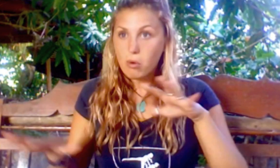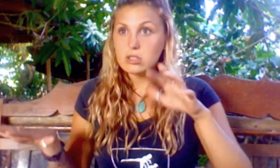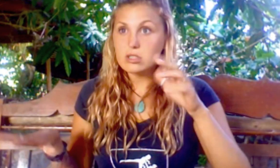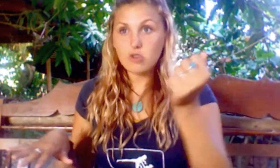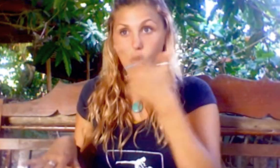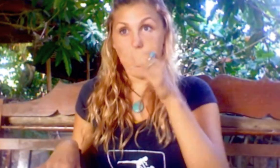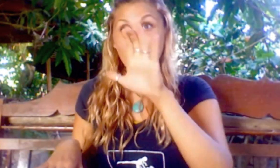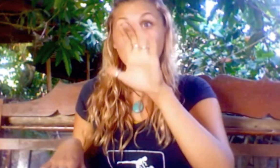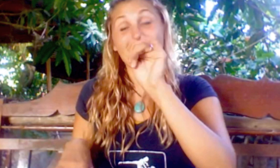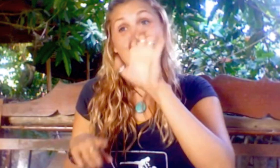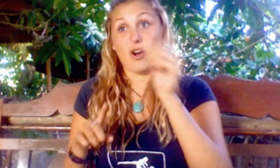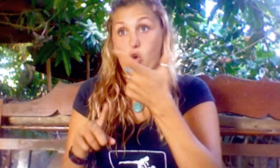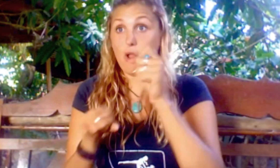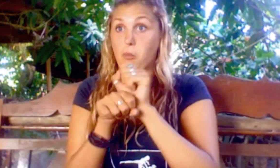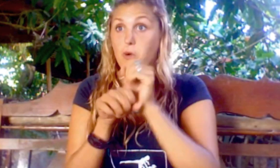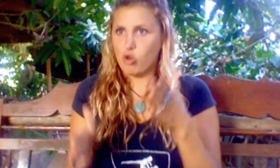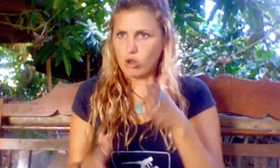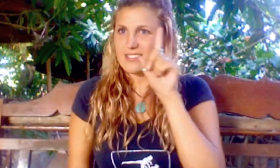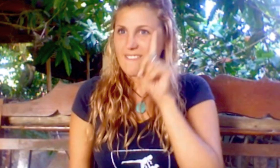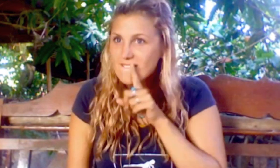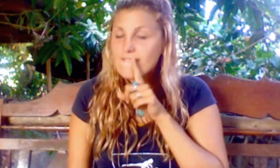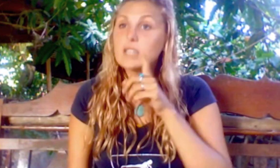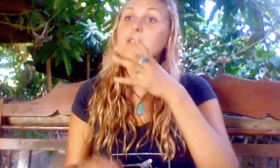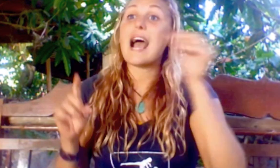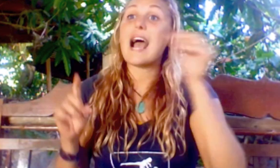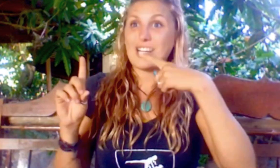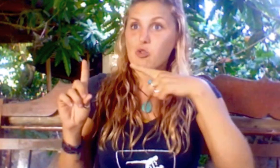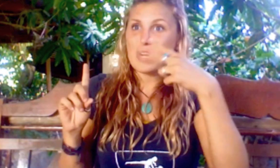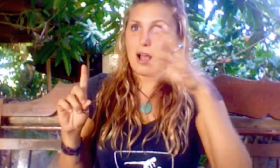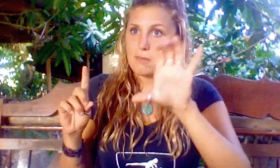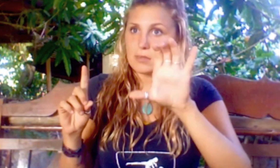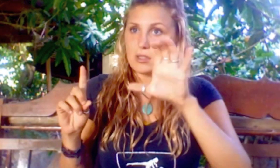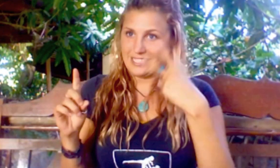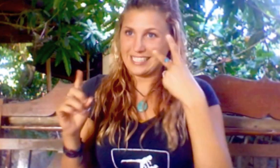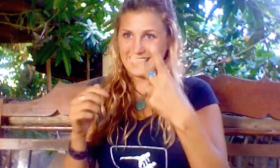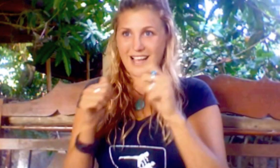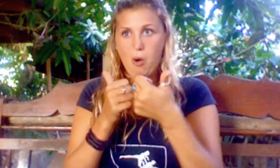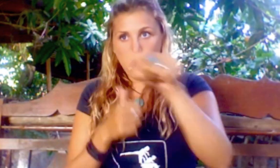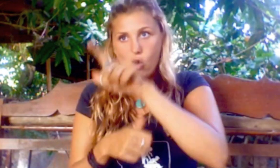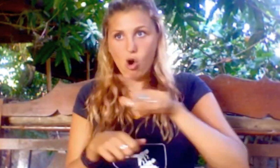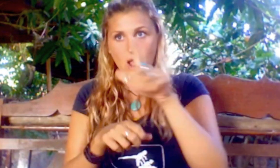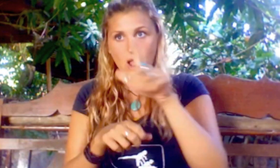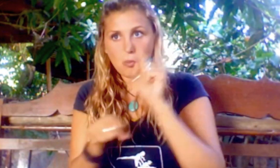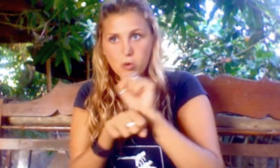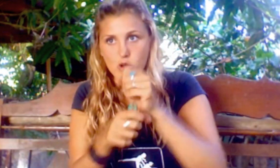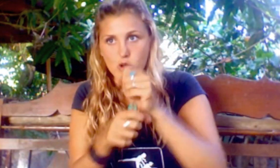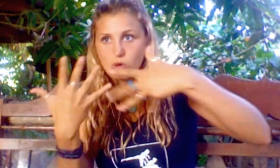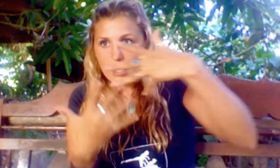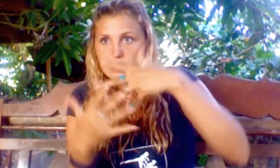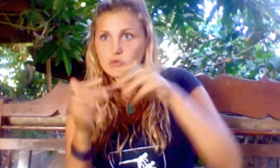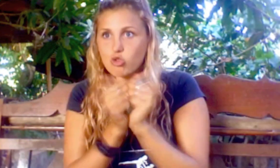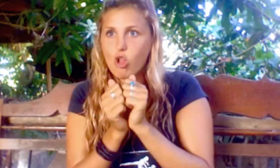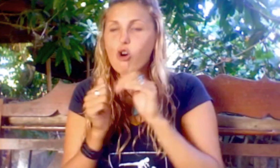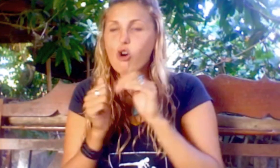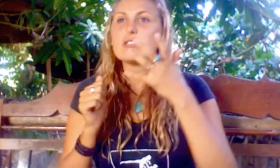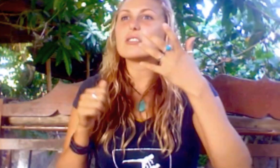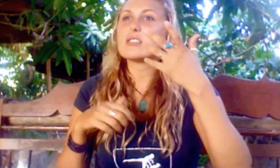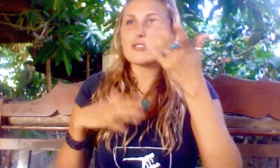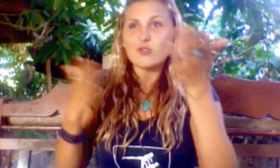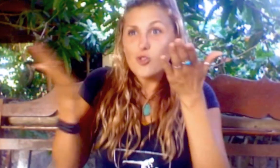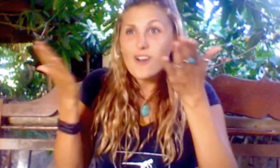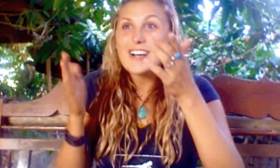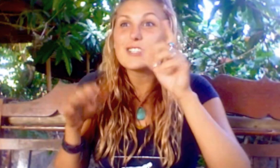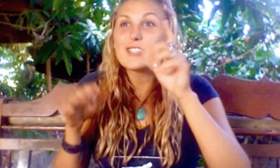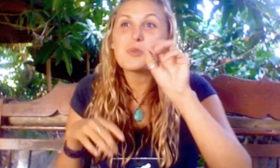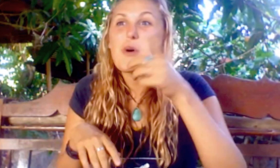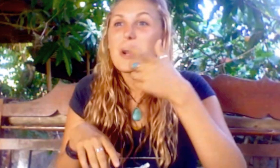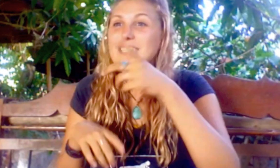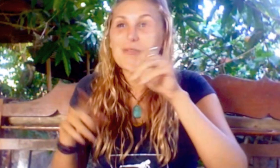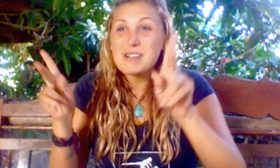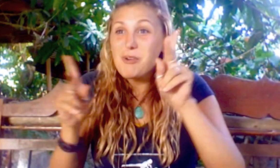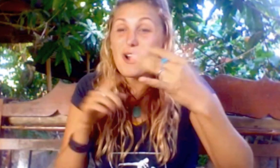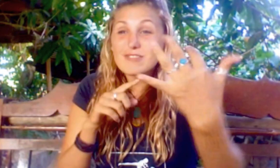All are Deaf including the workers plus the handicapped people. I see how they work together with customers coming in and out.